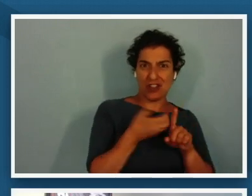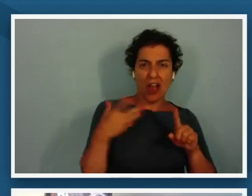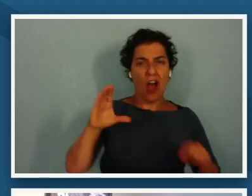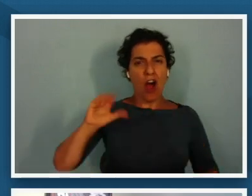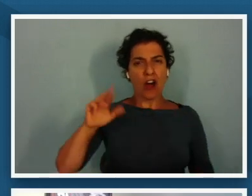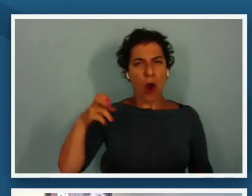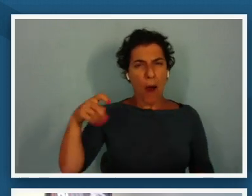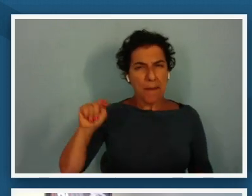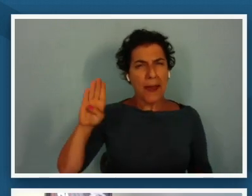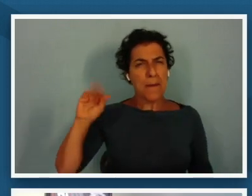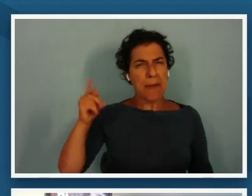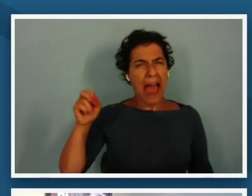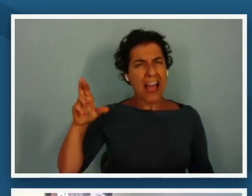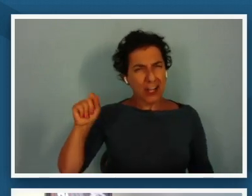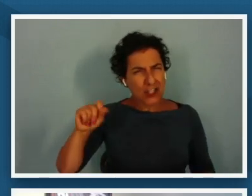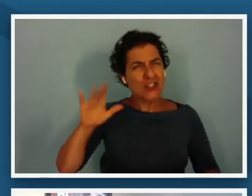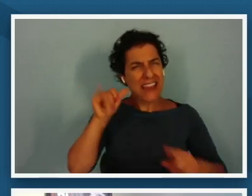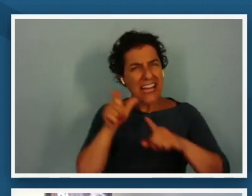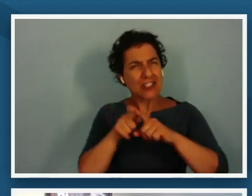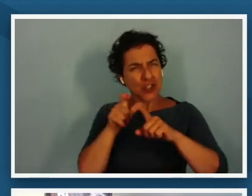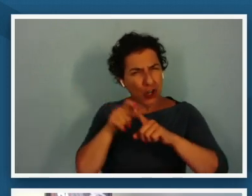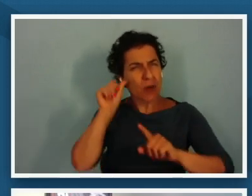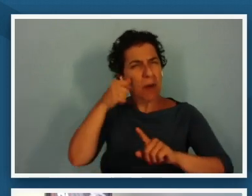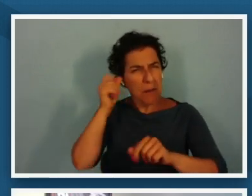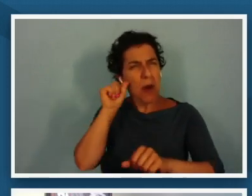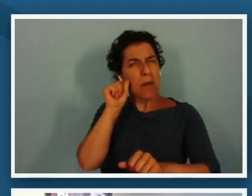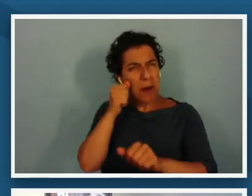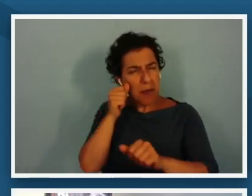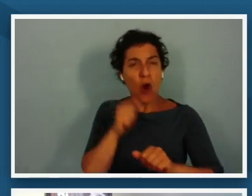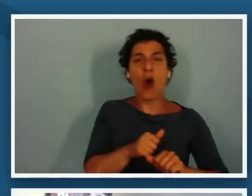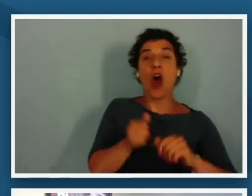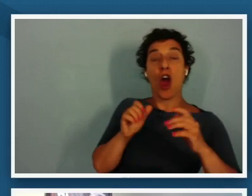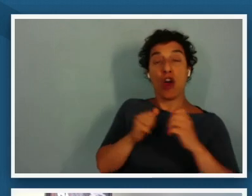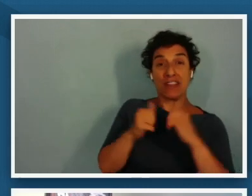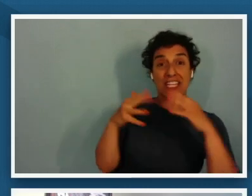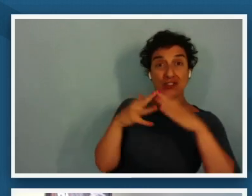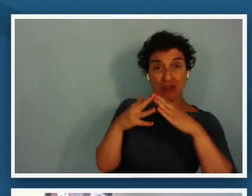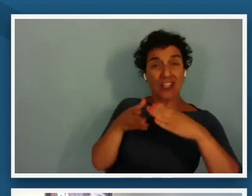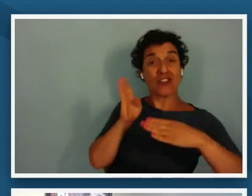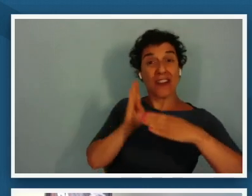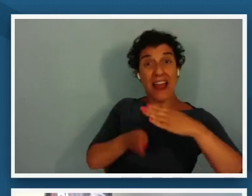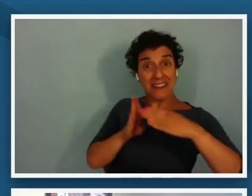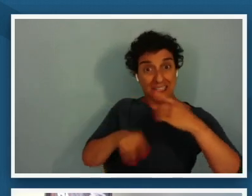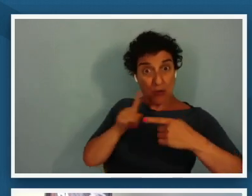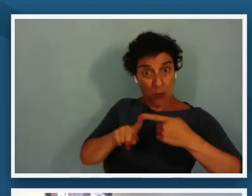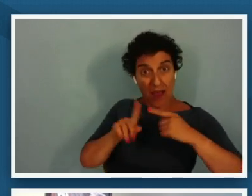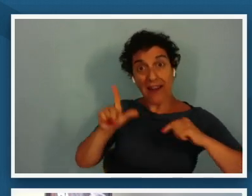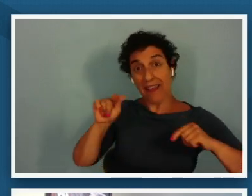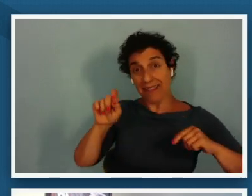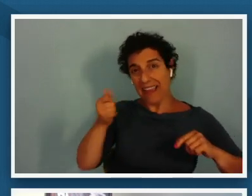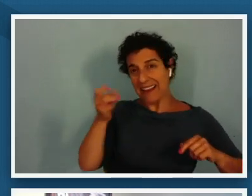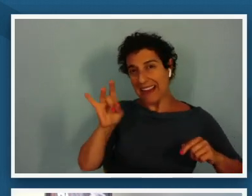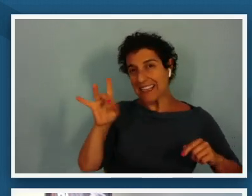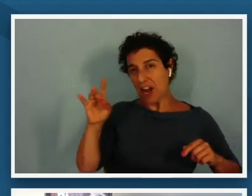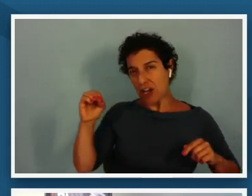that reconstructed ended in the late 1800s